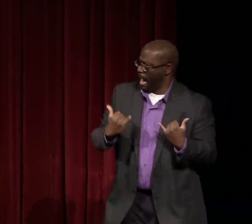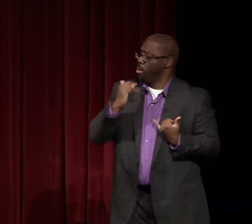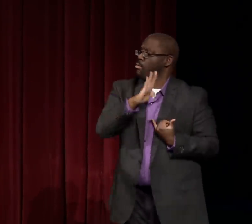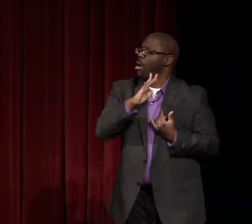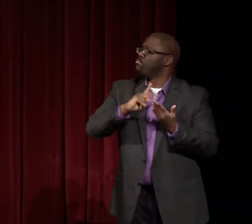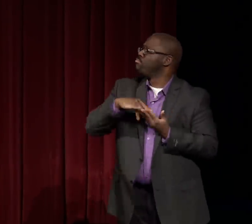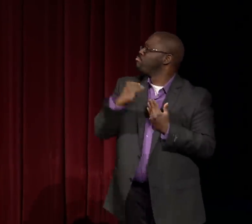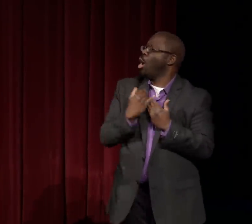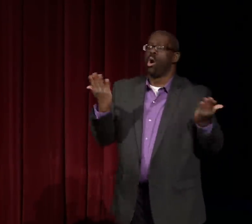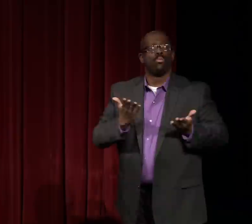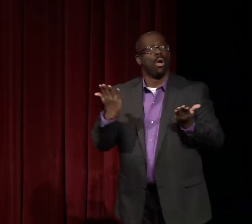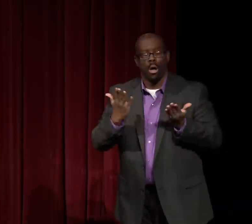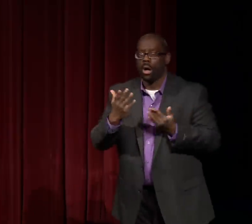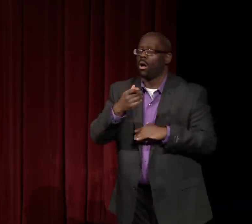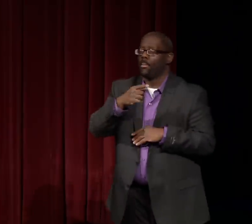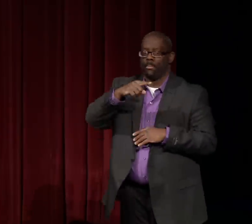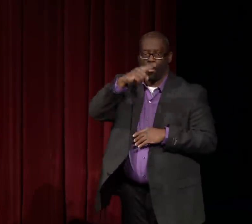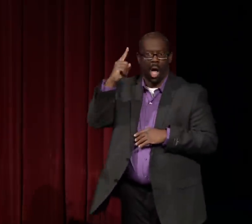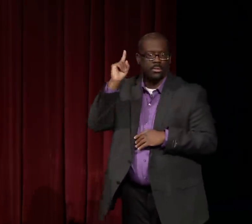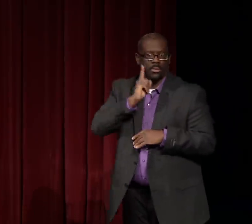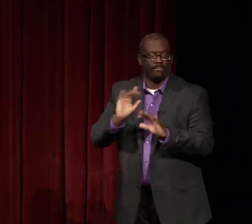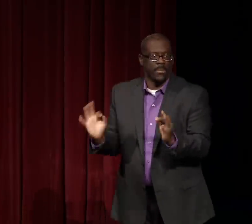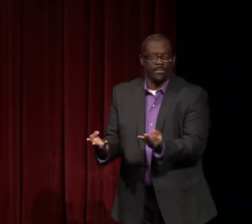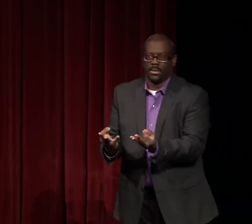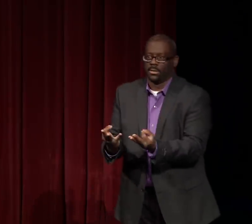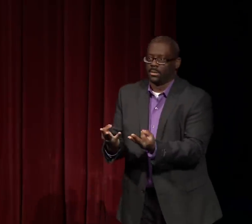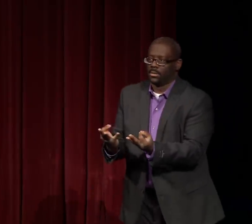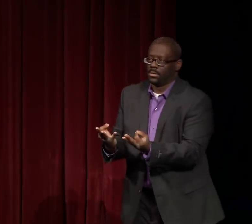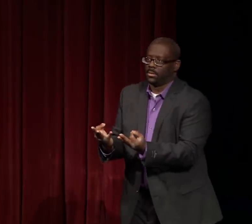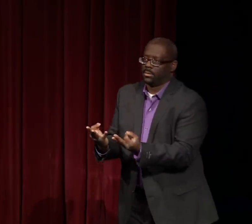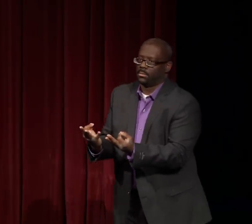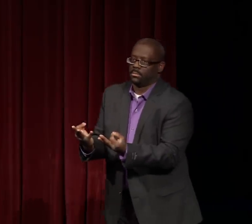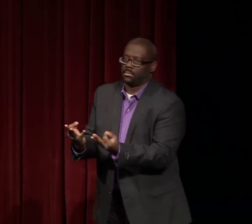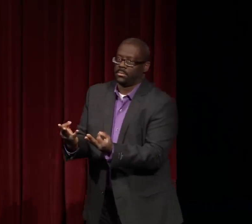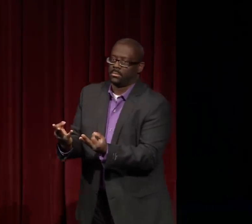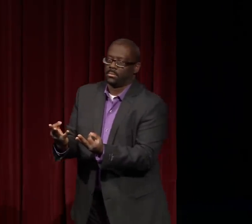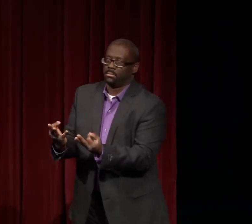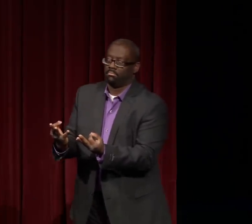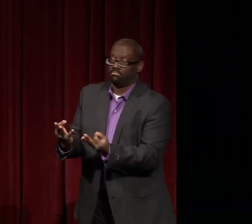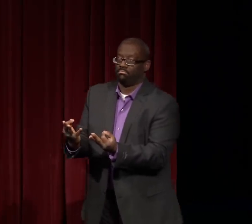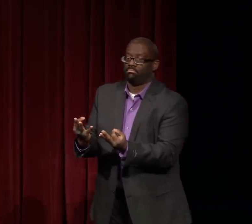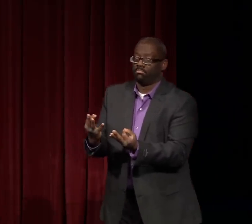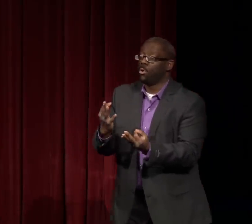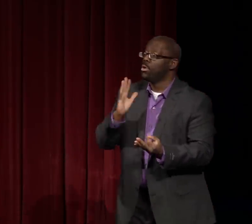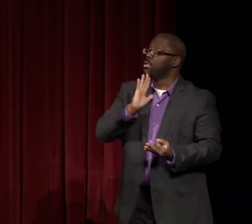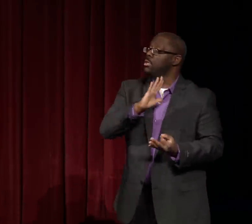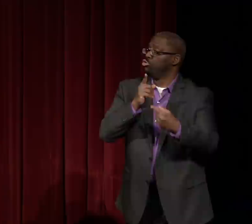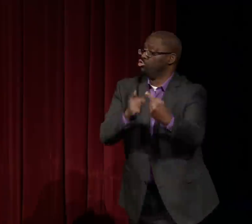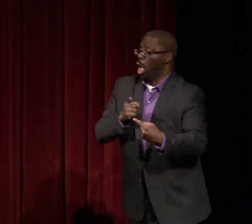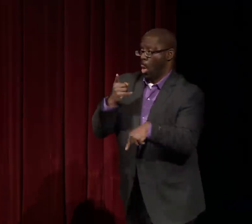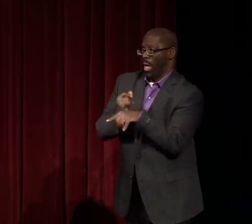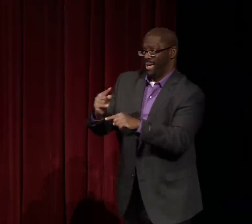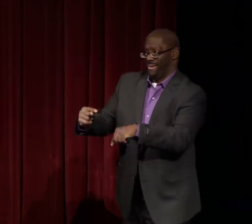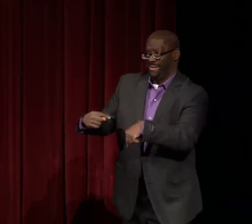Her current project is working on black deaf families.